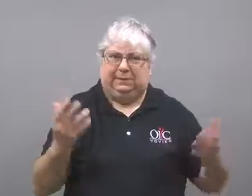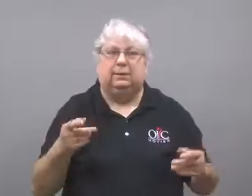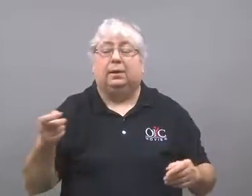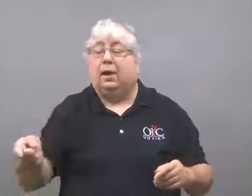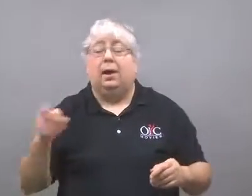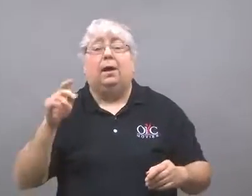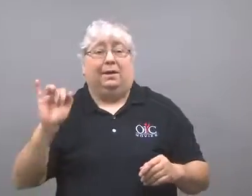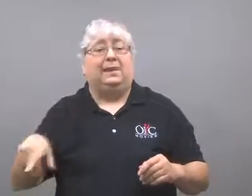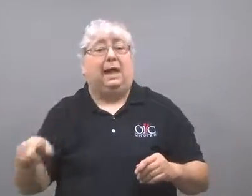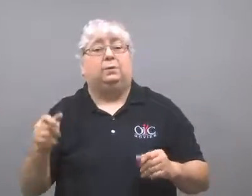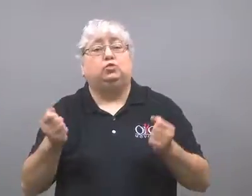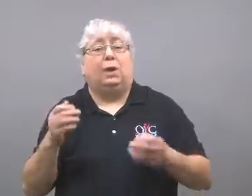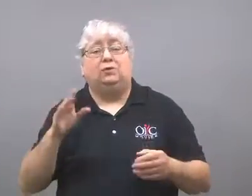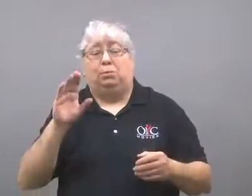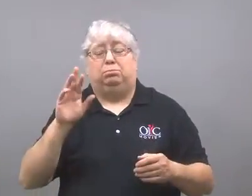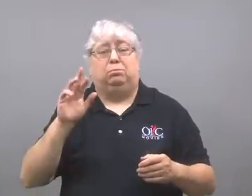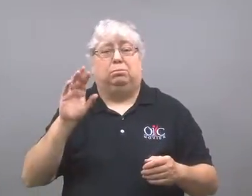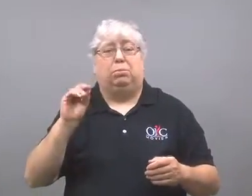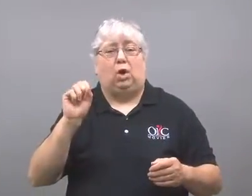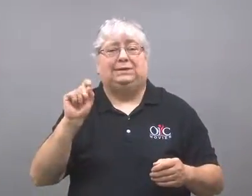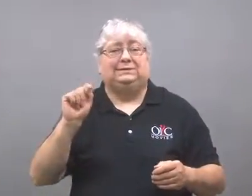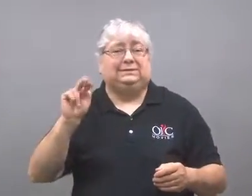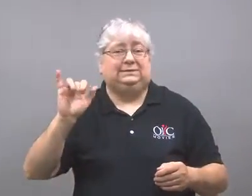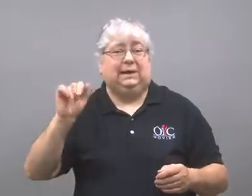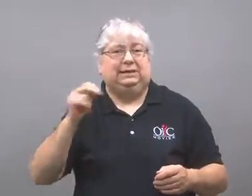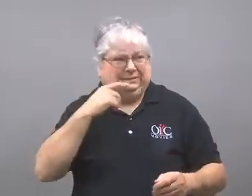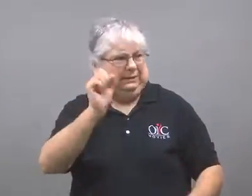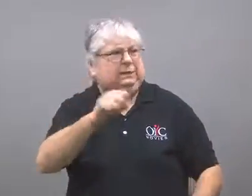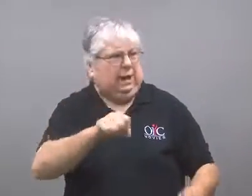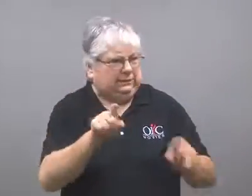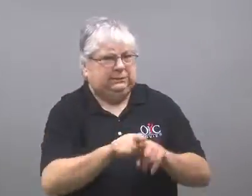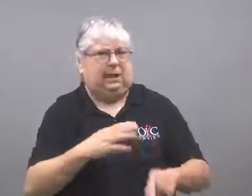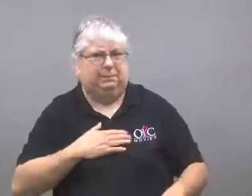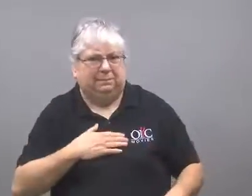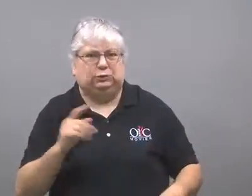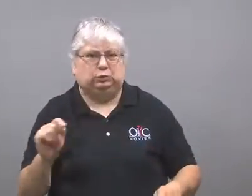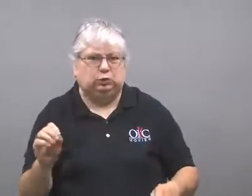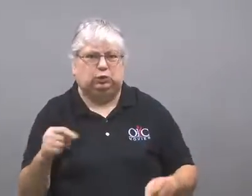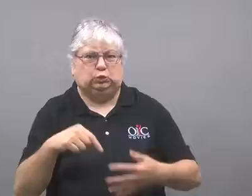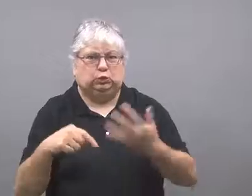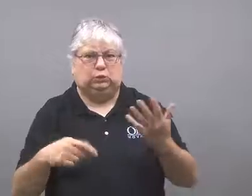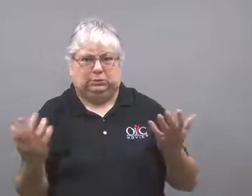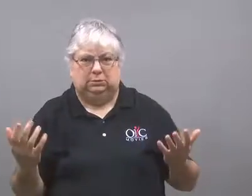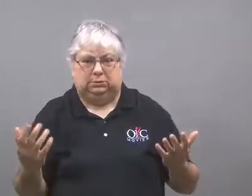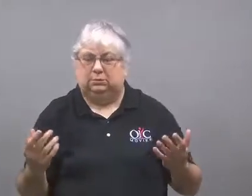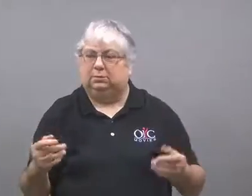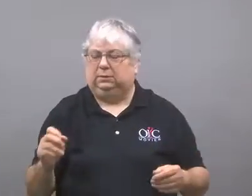Bostian replied the same thing had just happened to his train too.